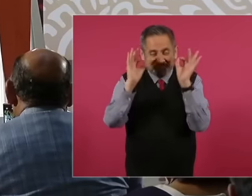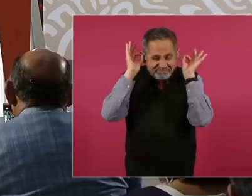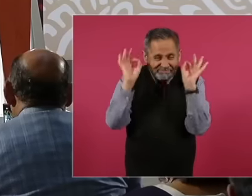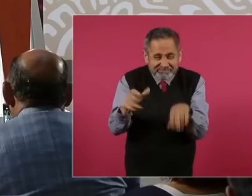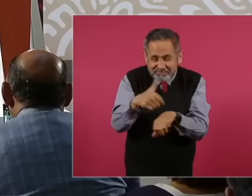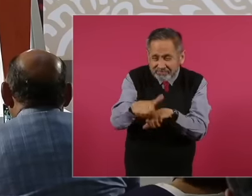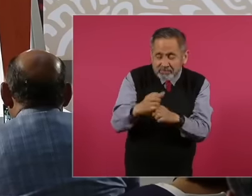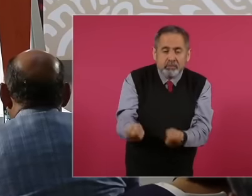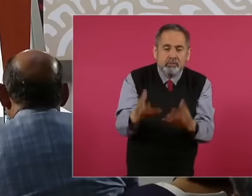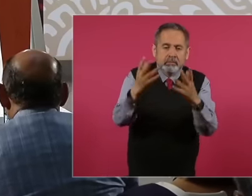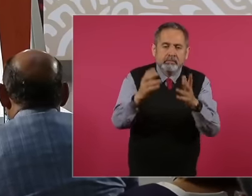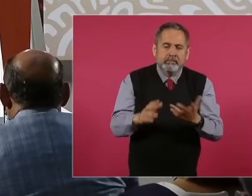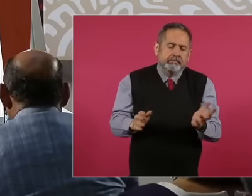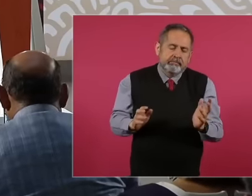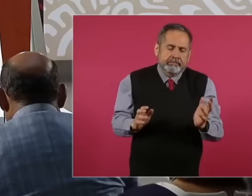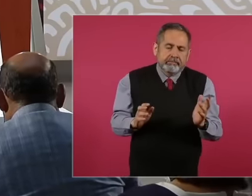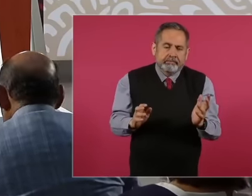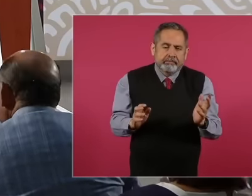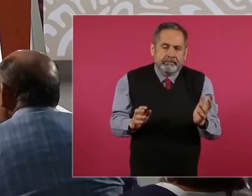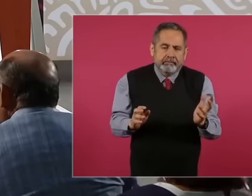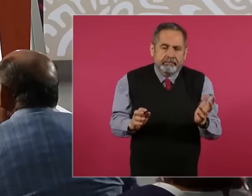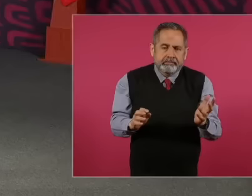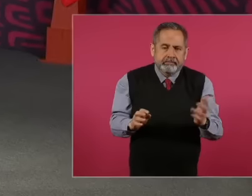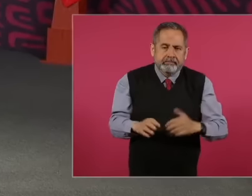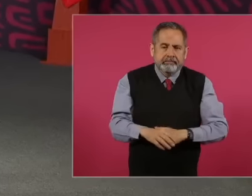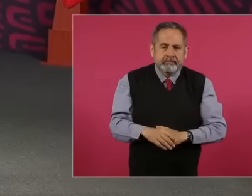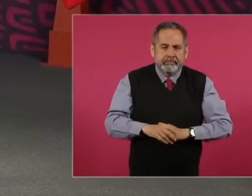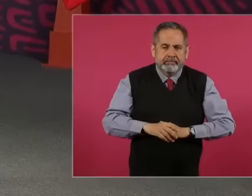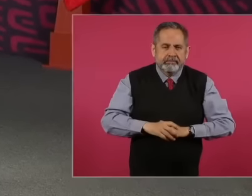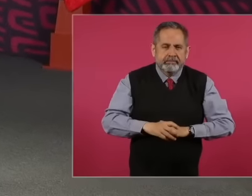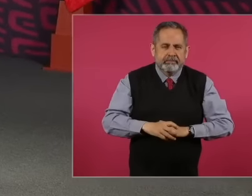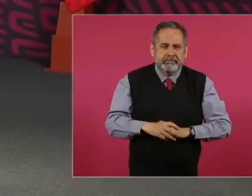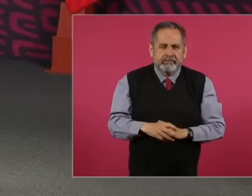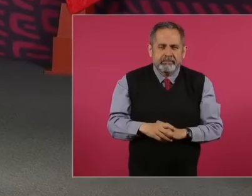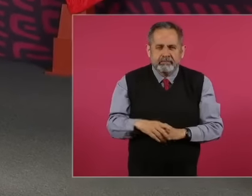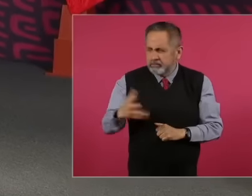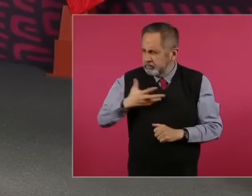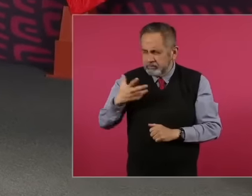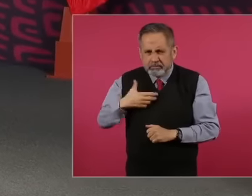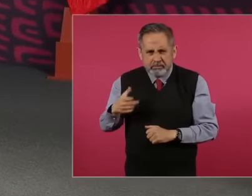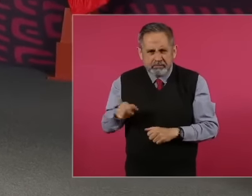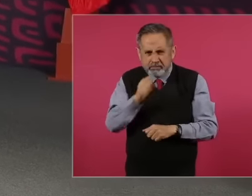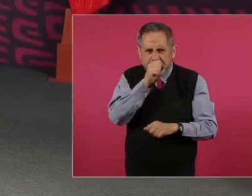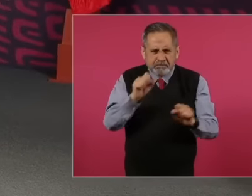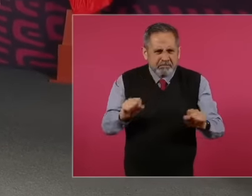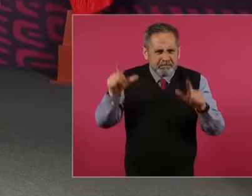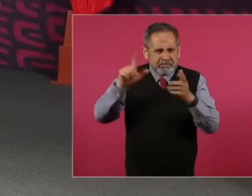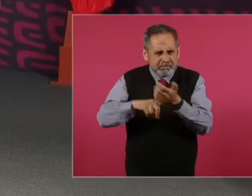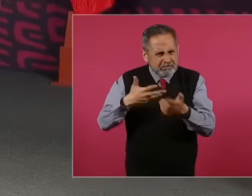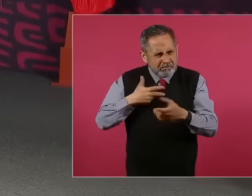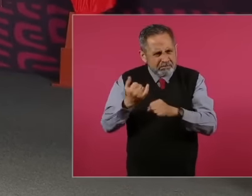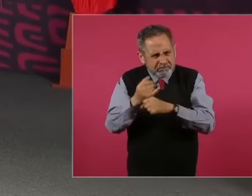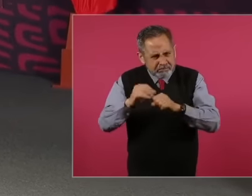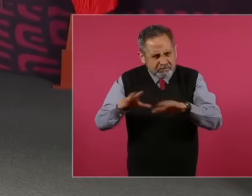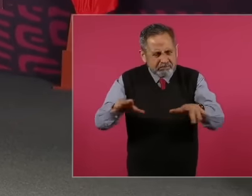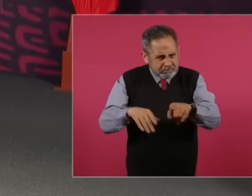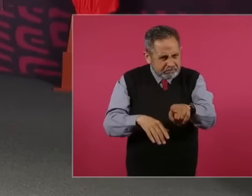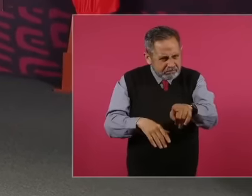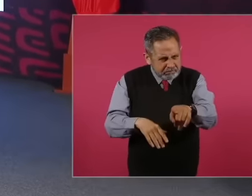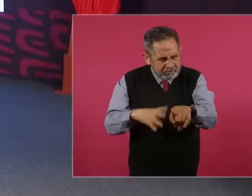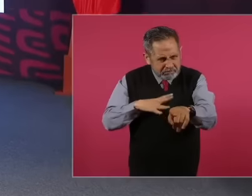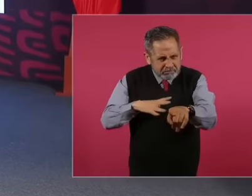officials have the information on the